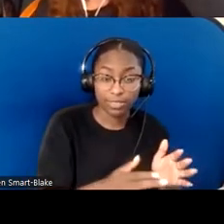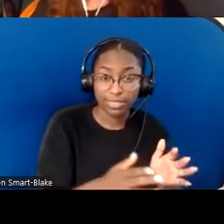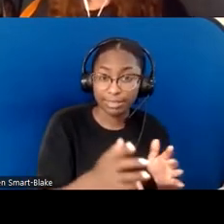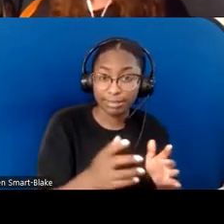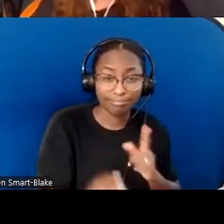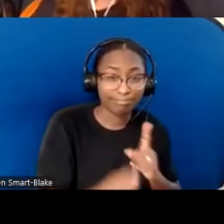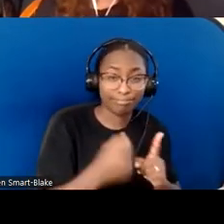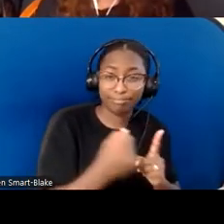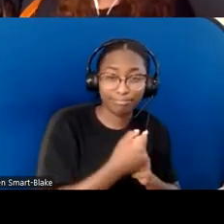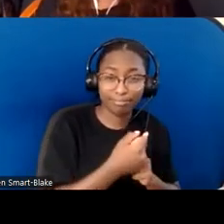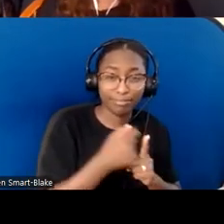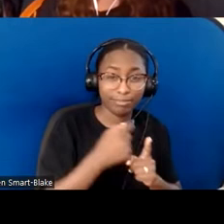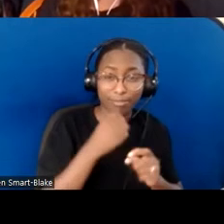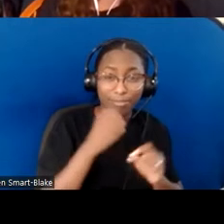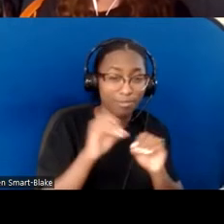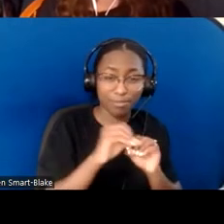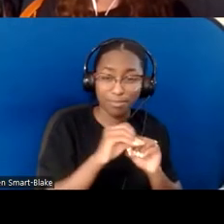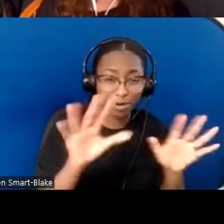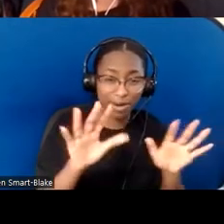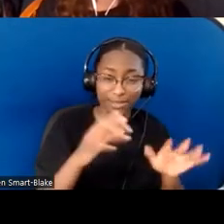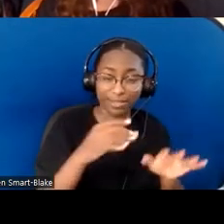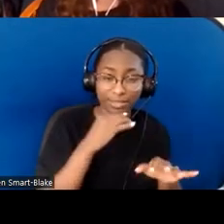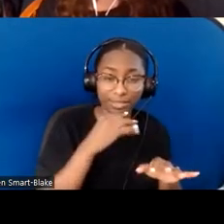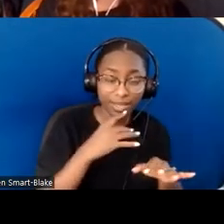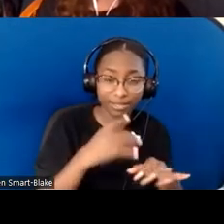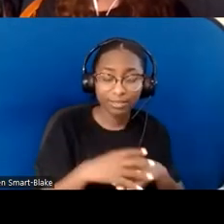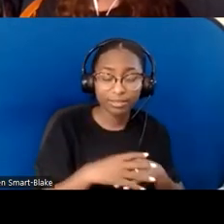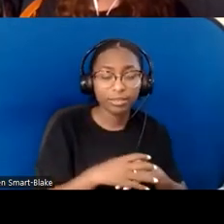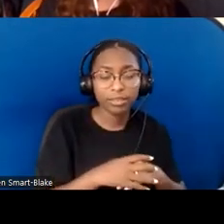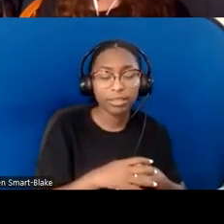Or someone who tends to startle at loud noises,